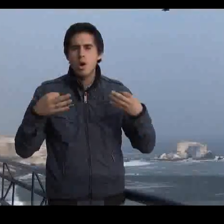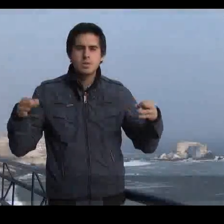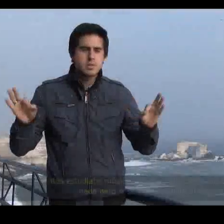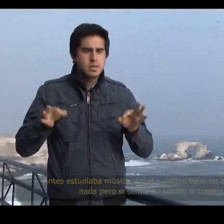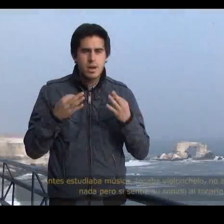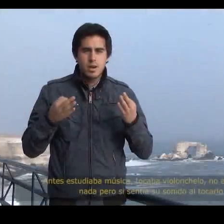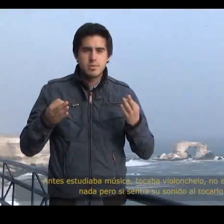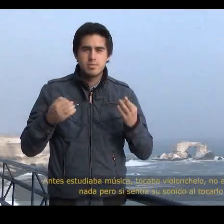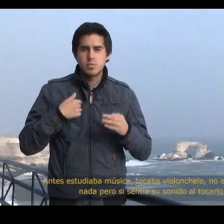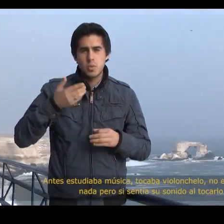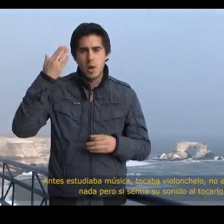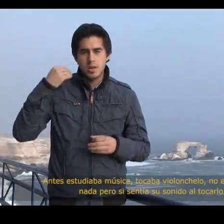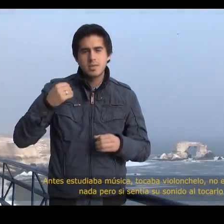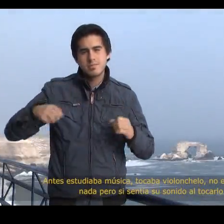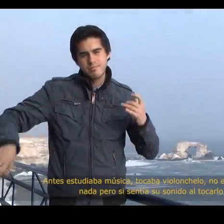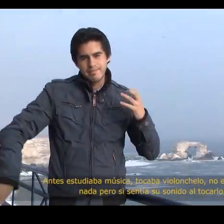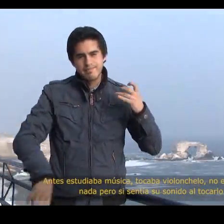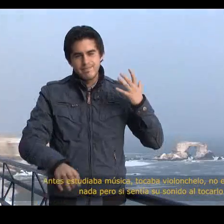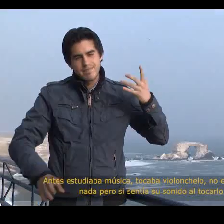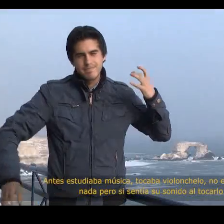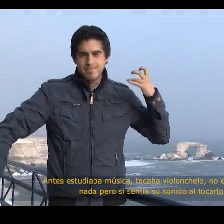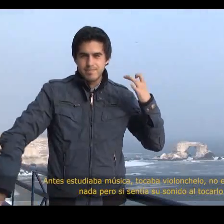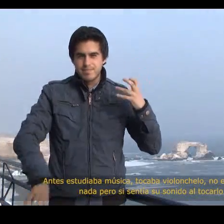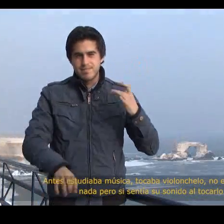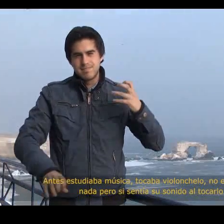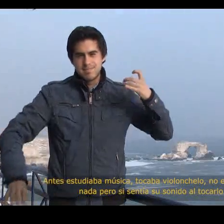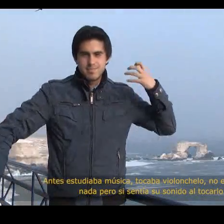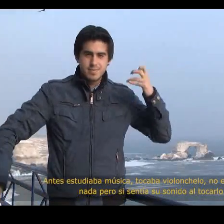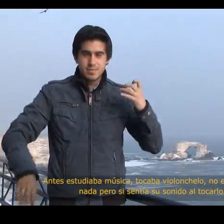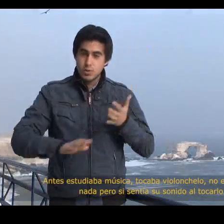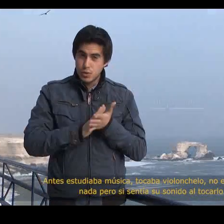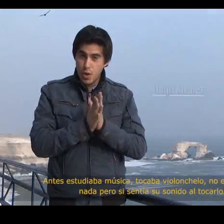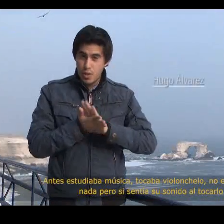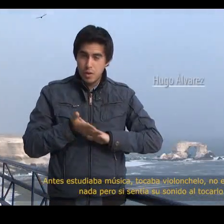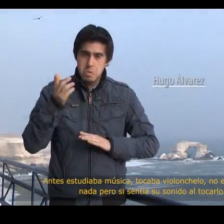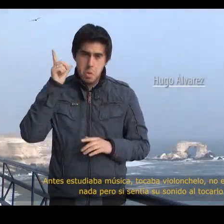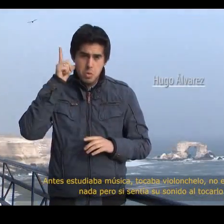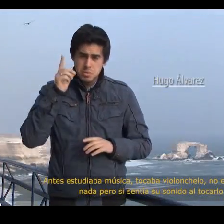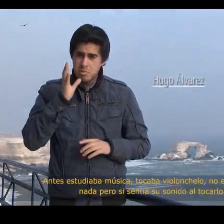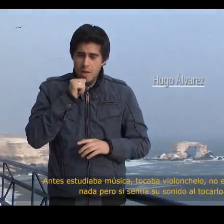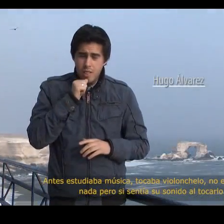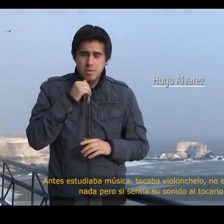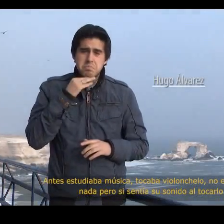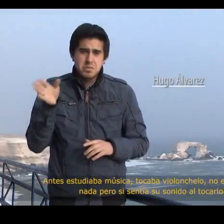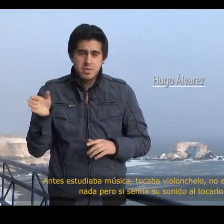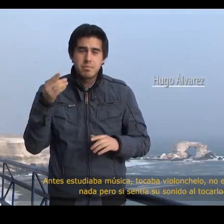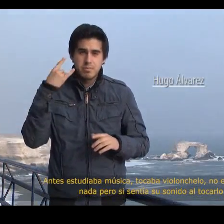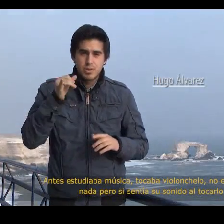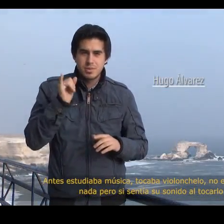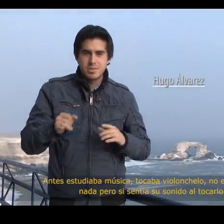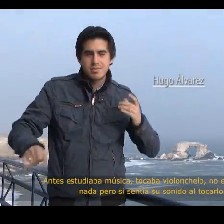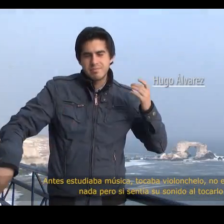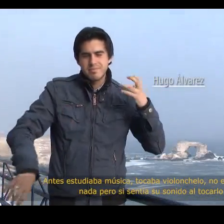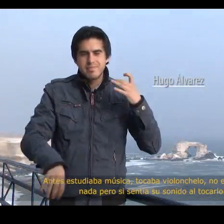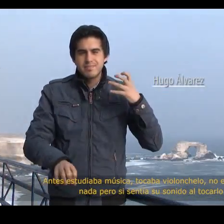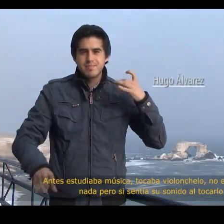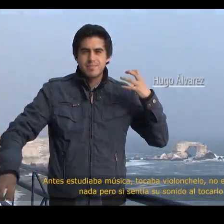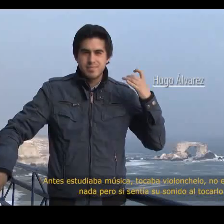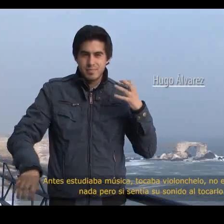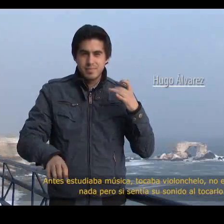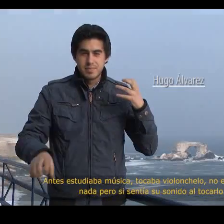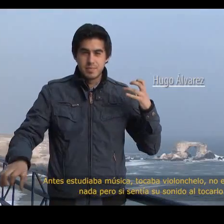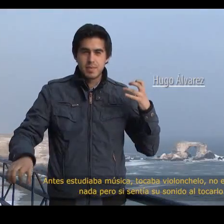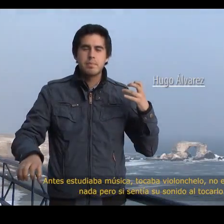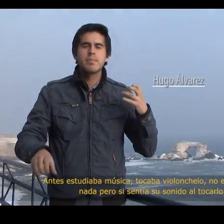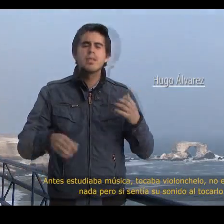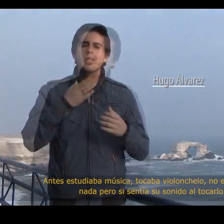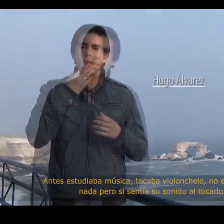I used to study music and play the violoncello. I didn’t hear anything, but I could feel the sound.